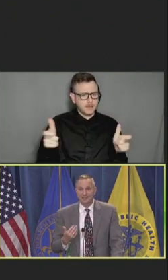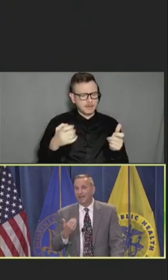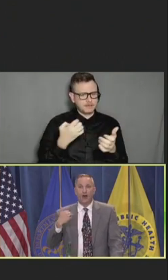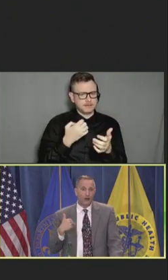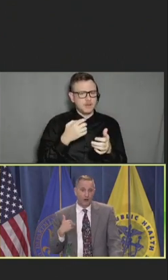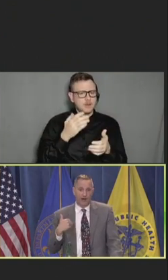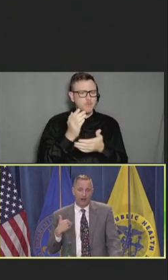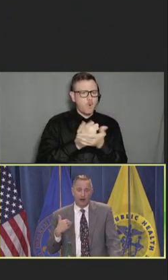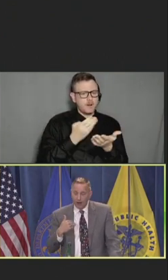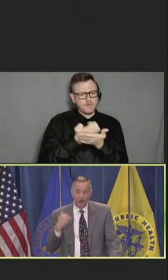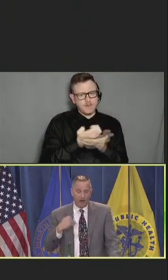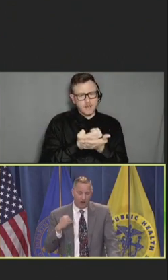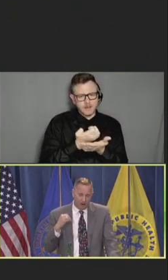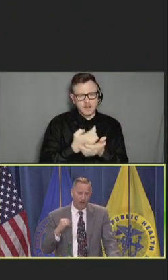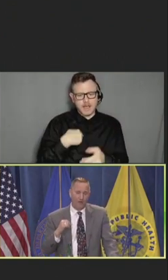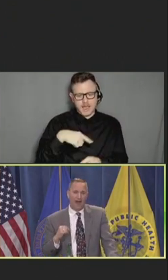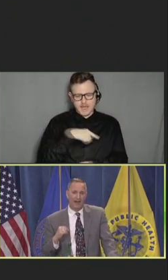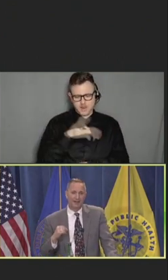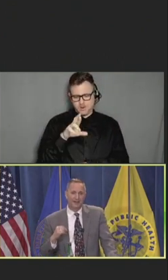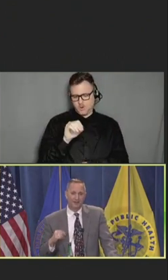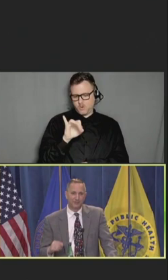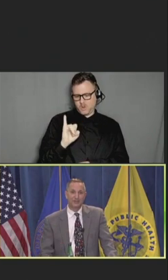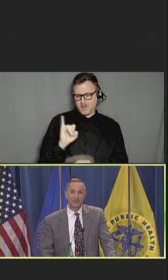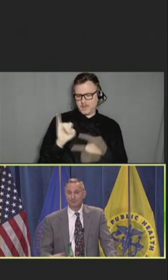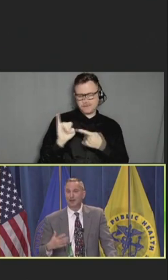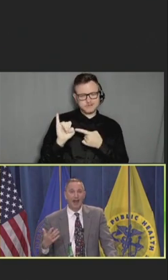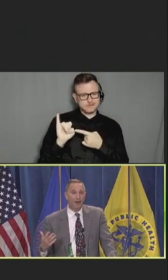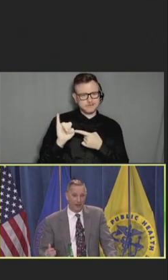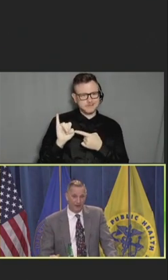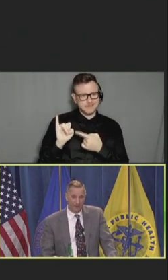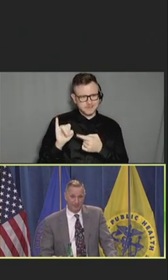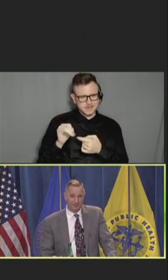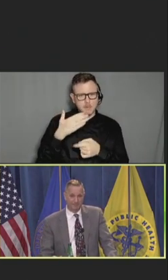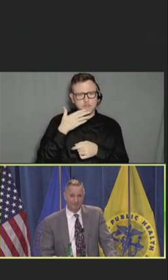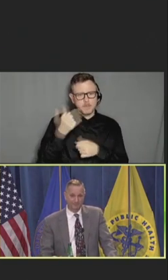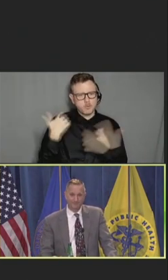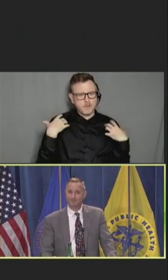ROI, which is better health outcomes.